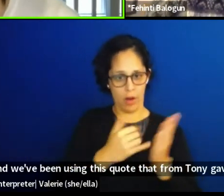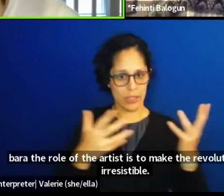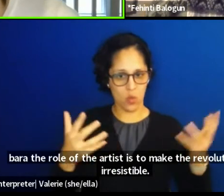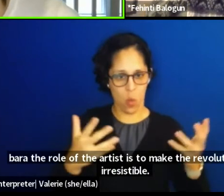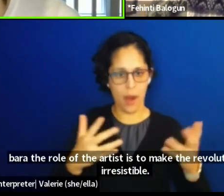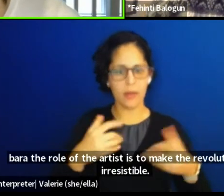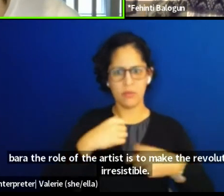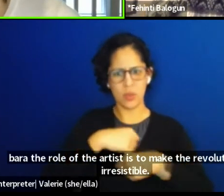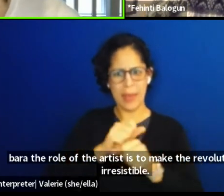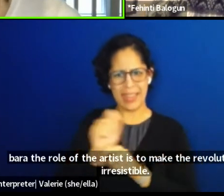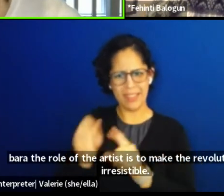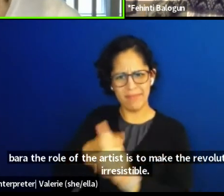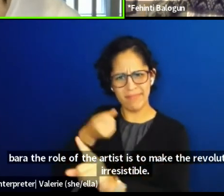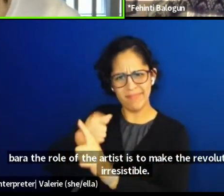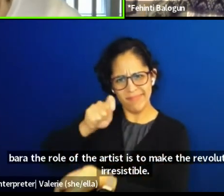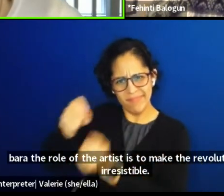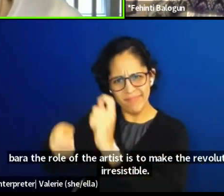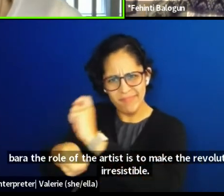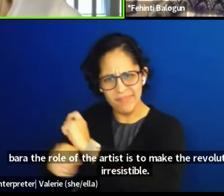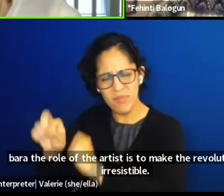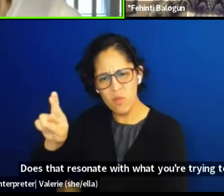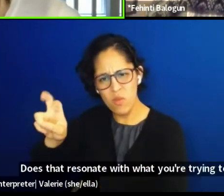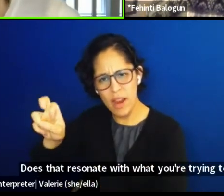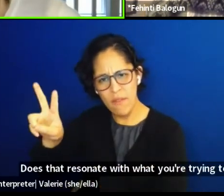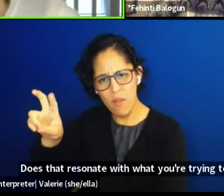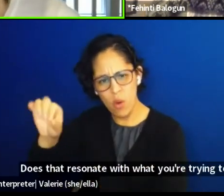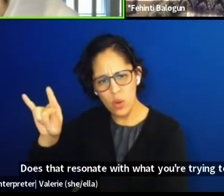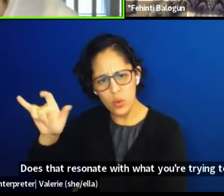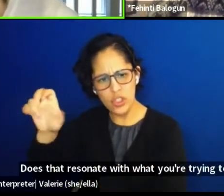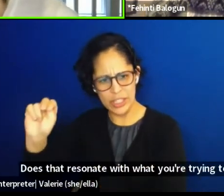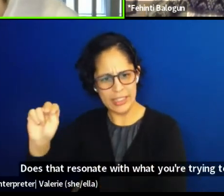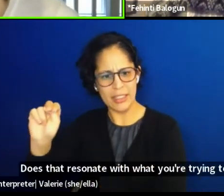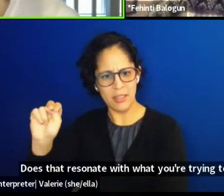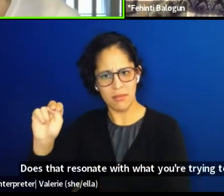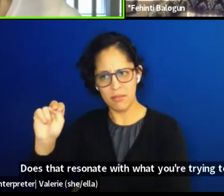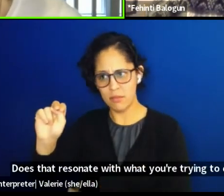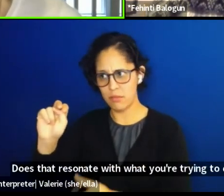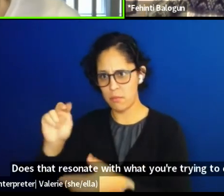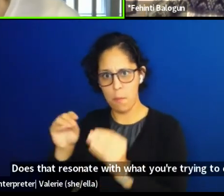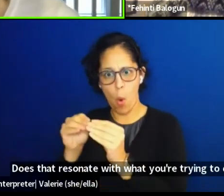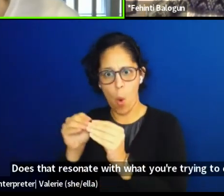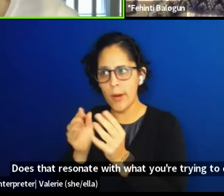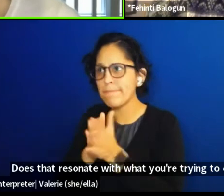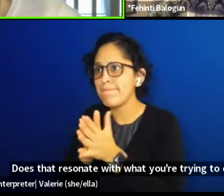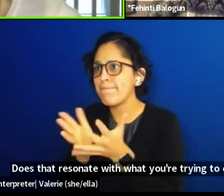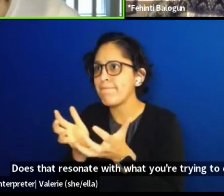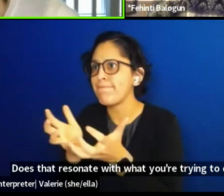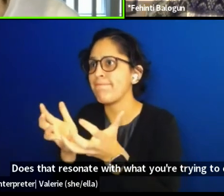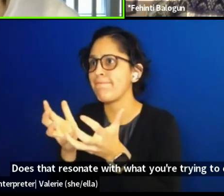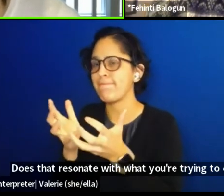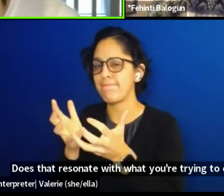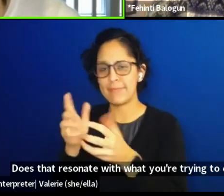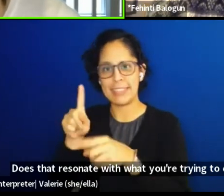Does that resonate with what you're trying to do in a piece like, "Can I Live?"